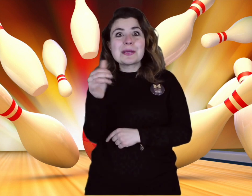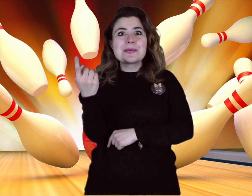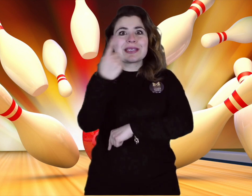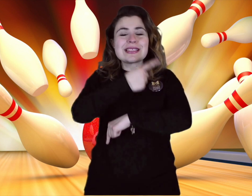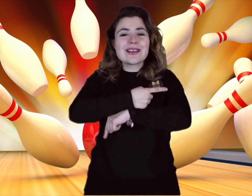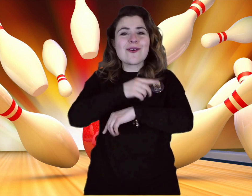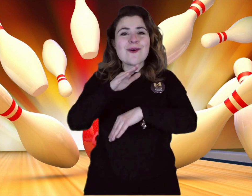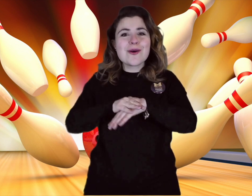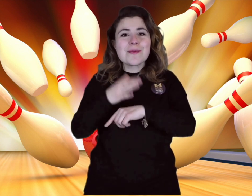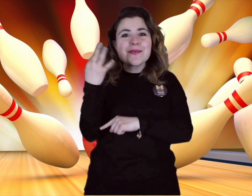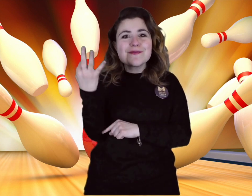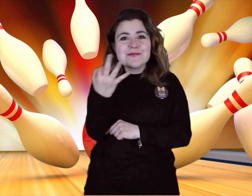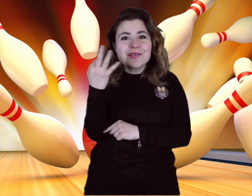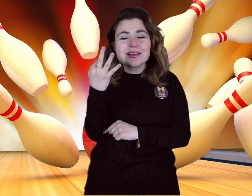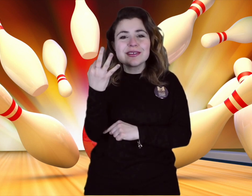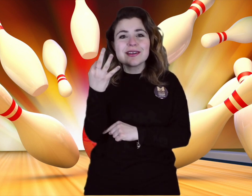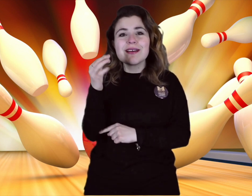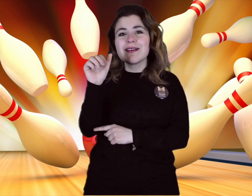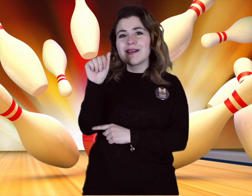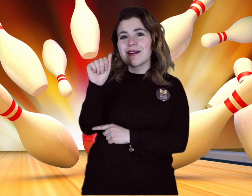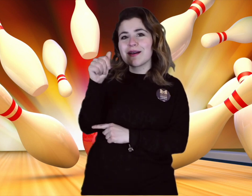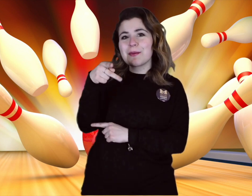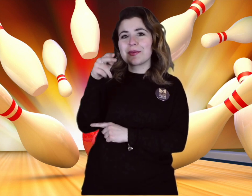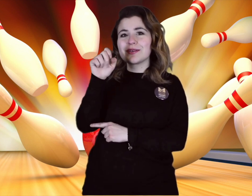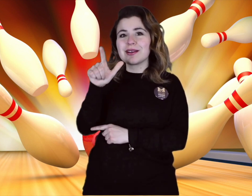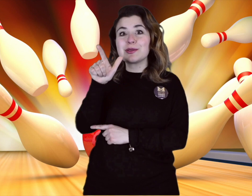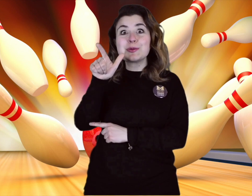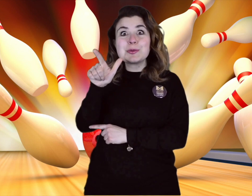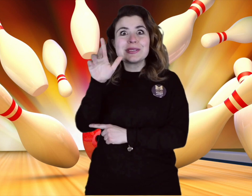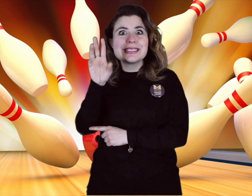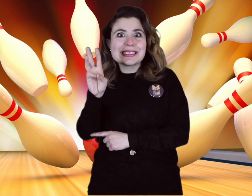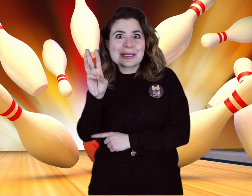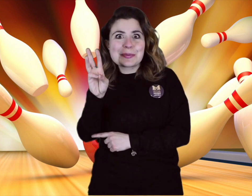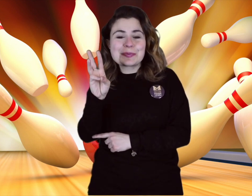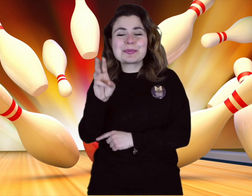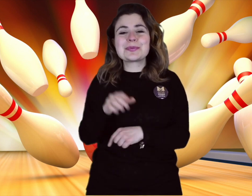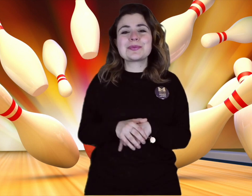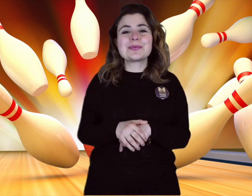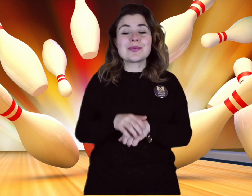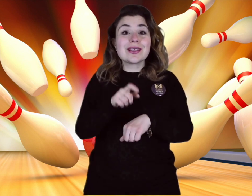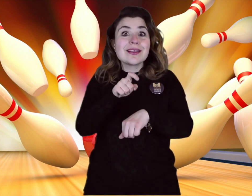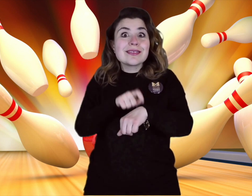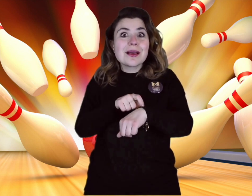The ASL social will take place on the same day as the workshop - Friday, April 26.